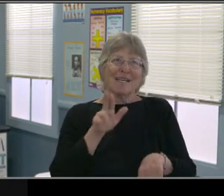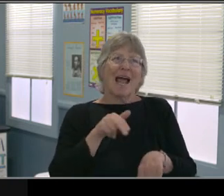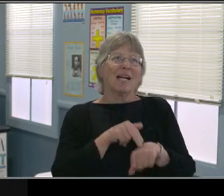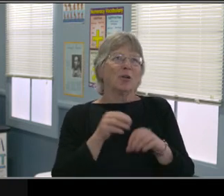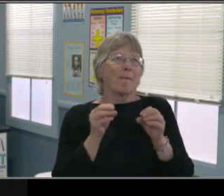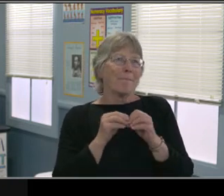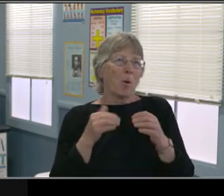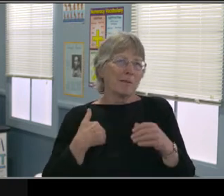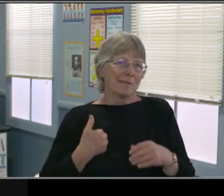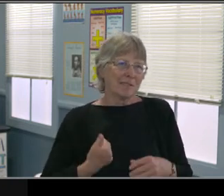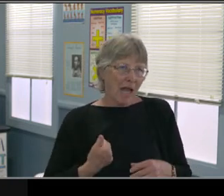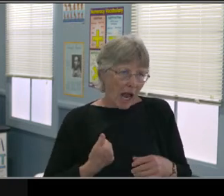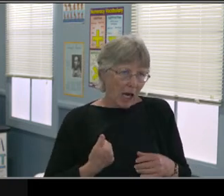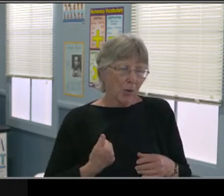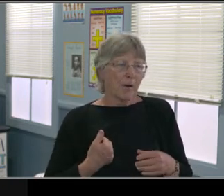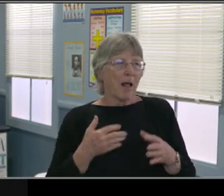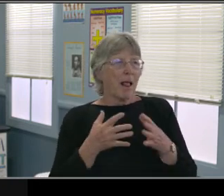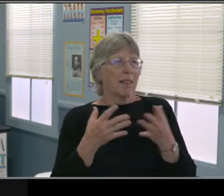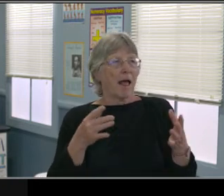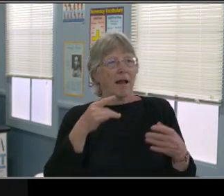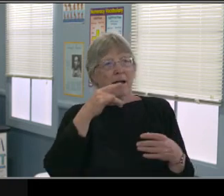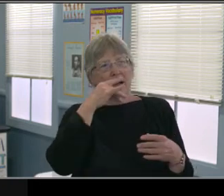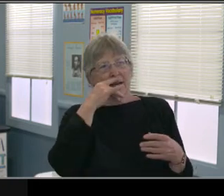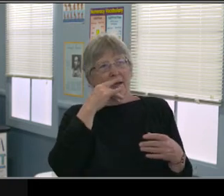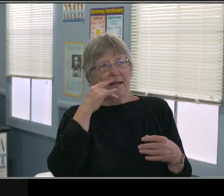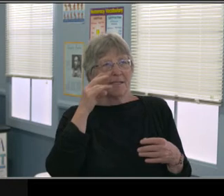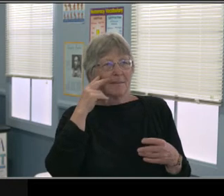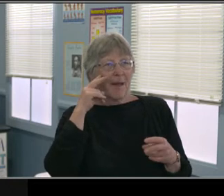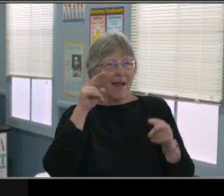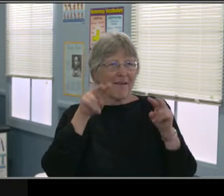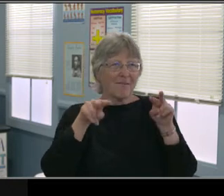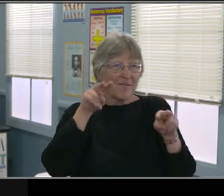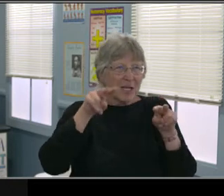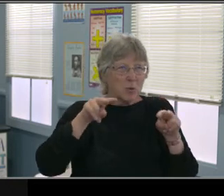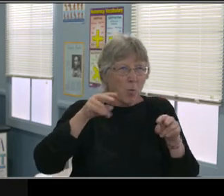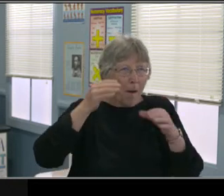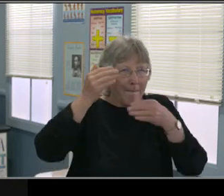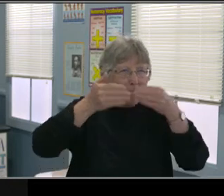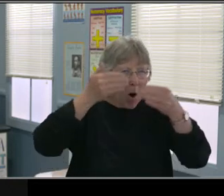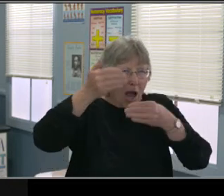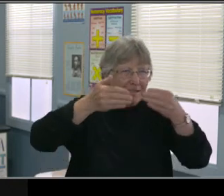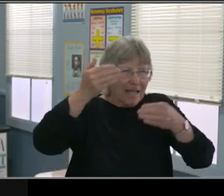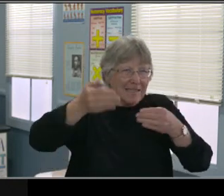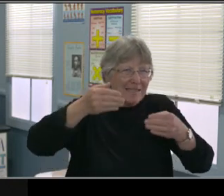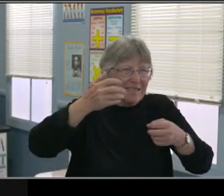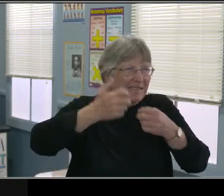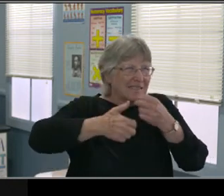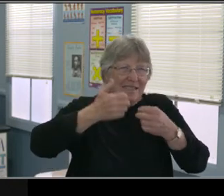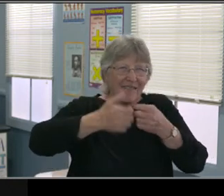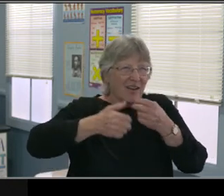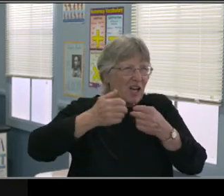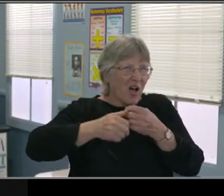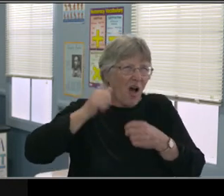I think we need to consider the webcam. So I know not every school is requiring